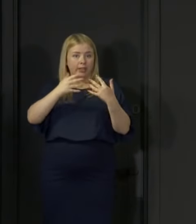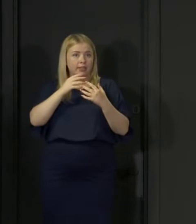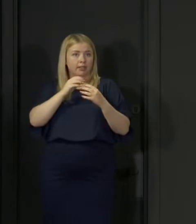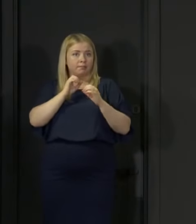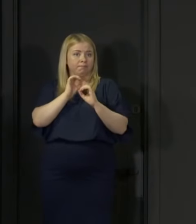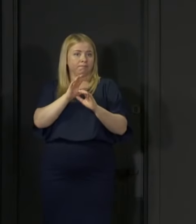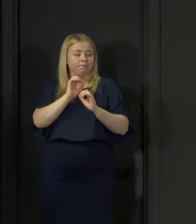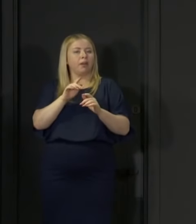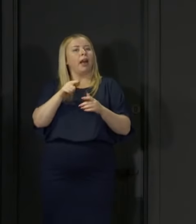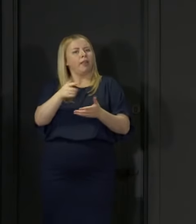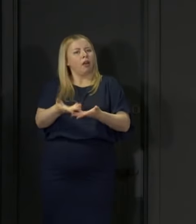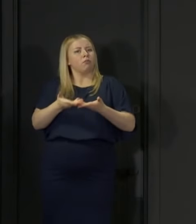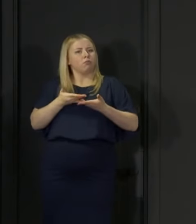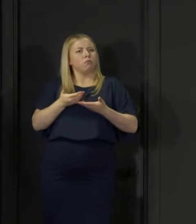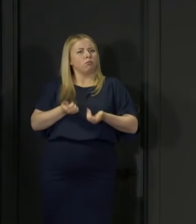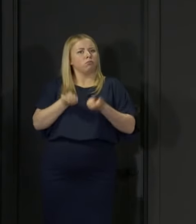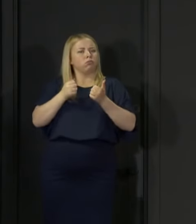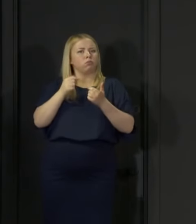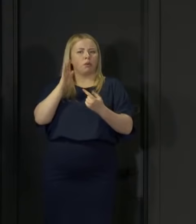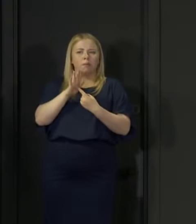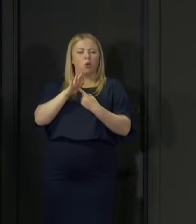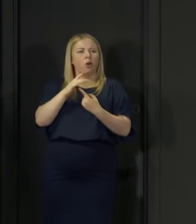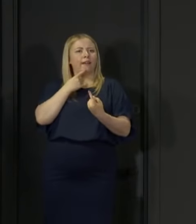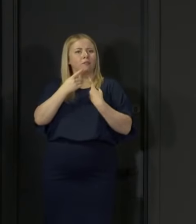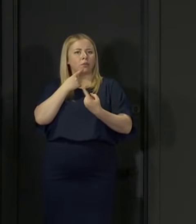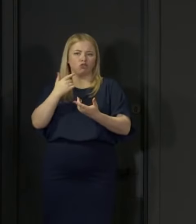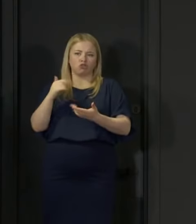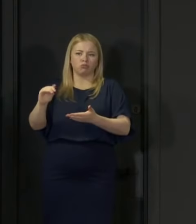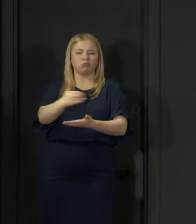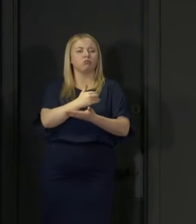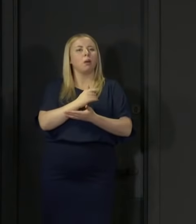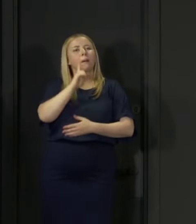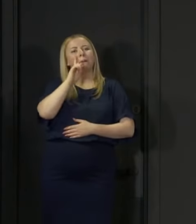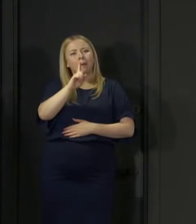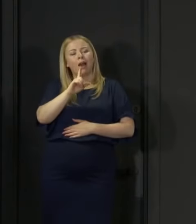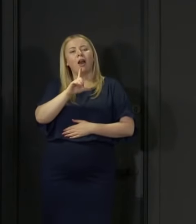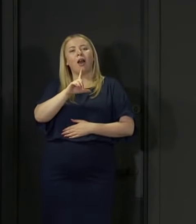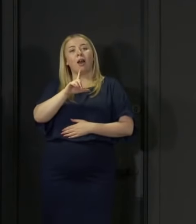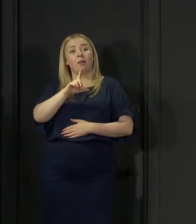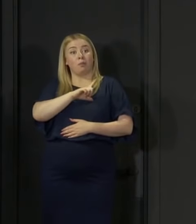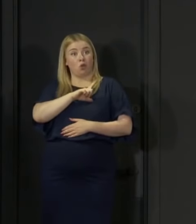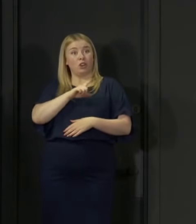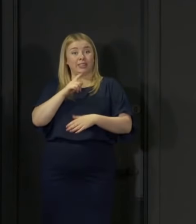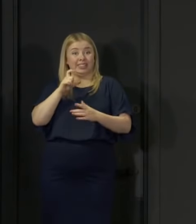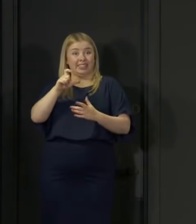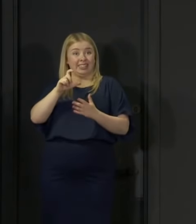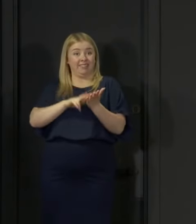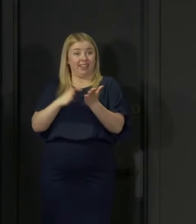about the spread of the virus, but because of the time it takes COVID to incubate, some